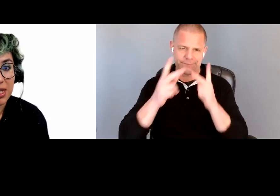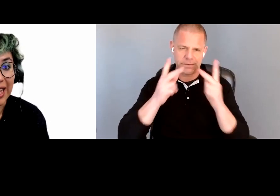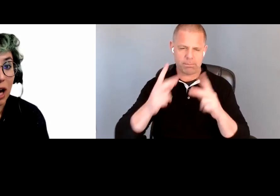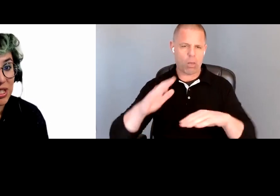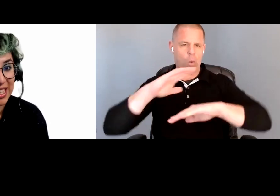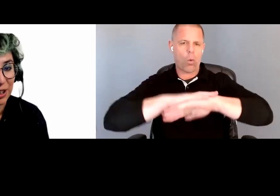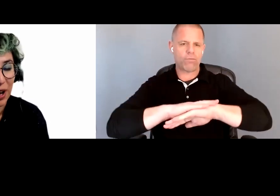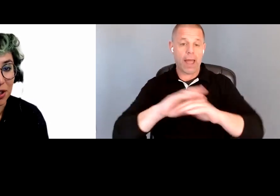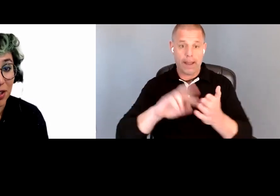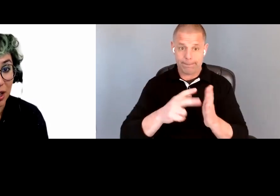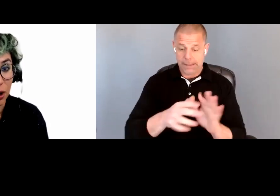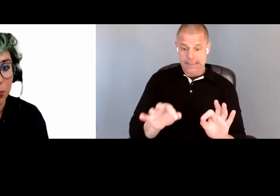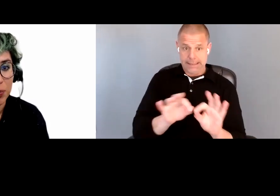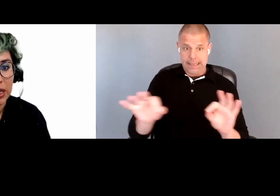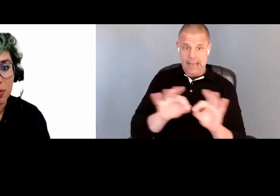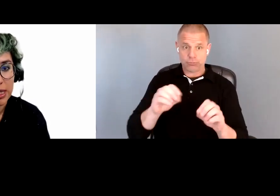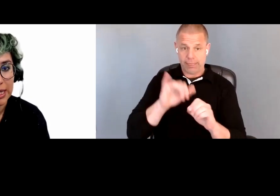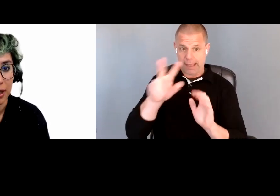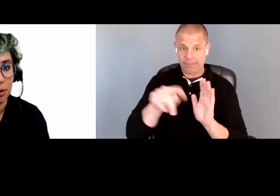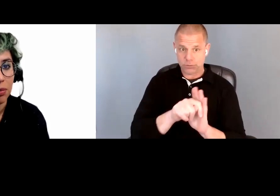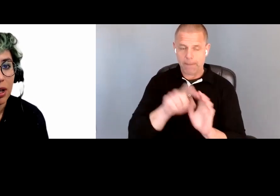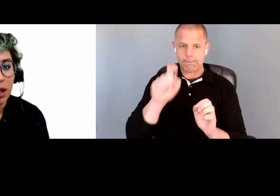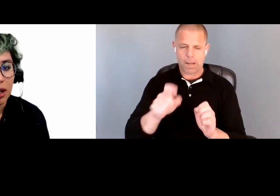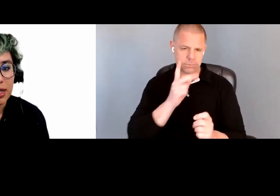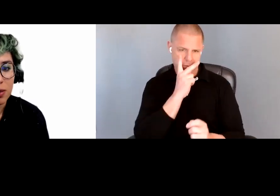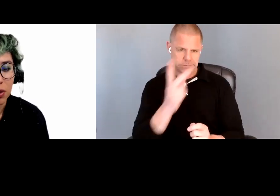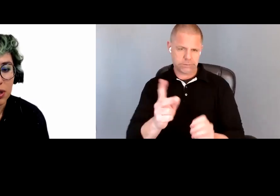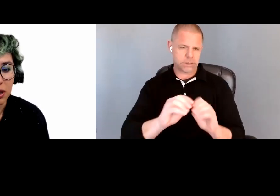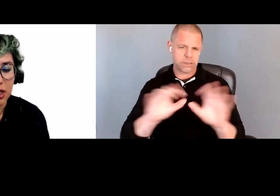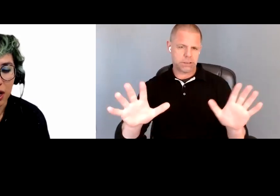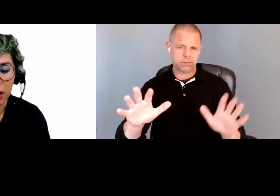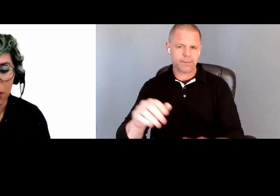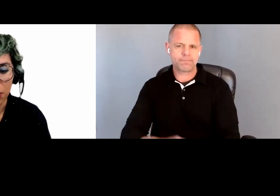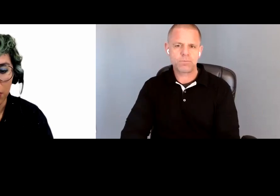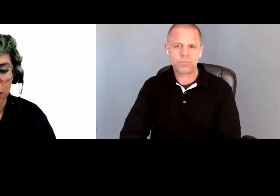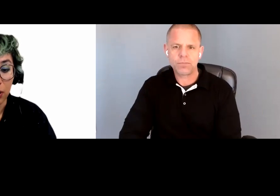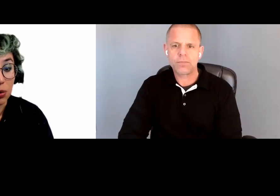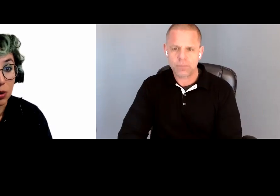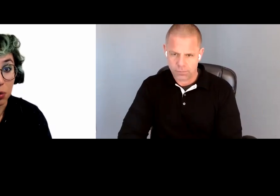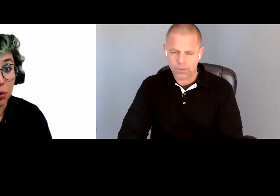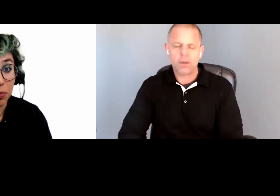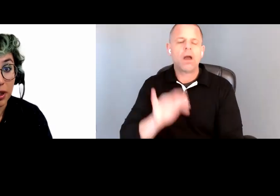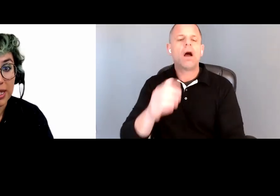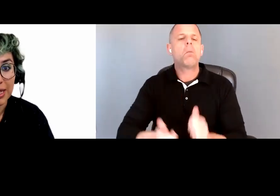the captions that you have in the video need to be seen. This is mostly done through YouTube. This